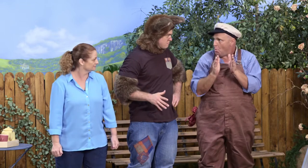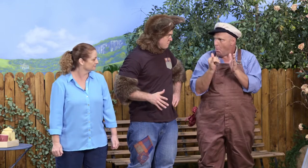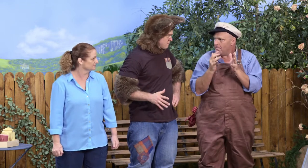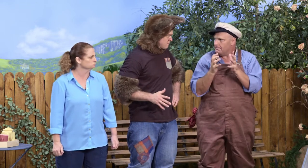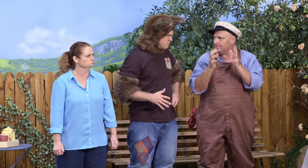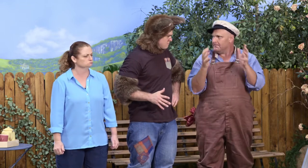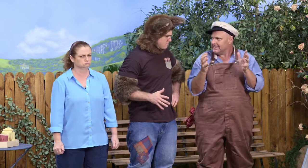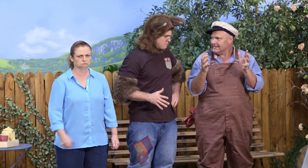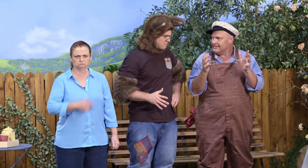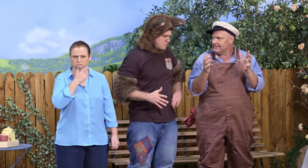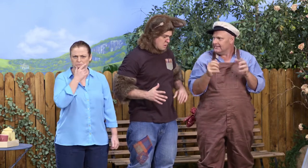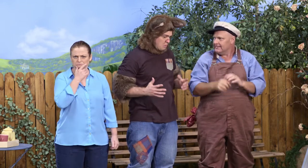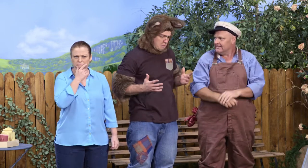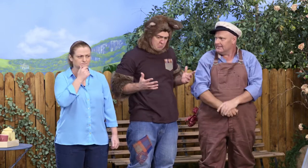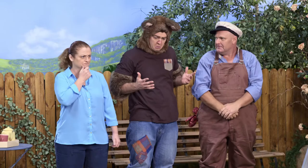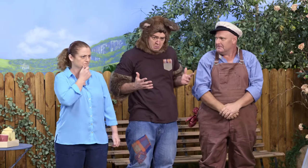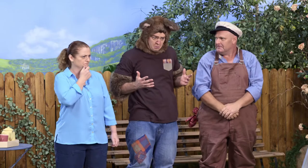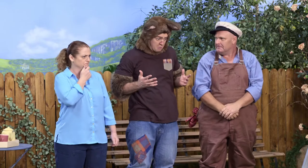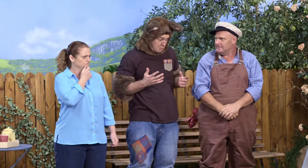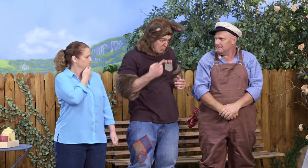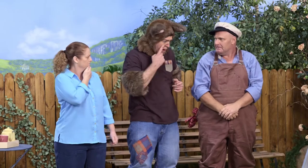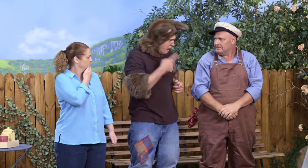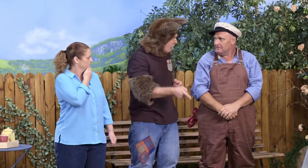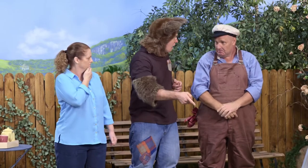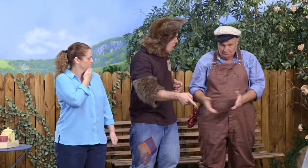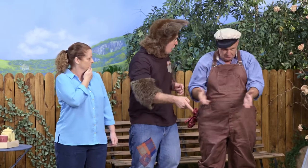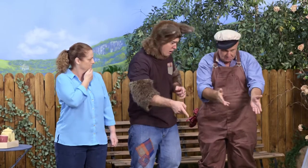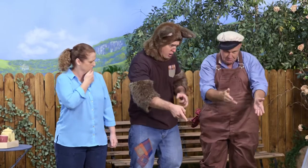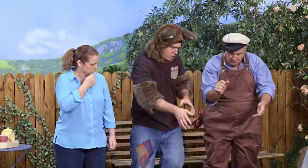Will the angle get smaller or bigger? Um... I don't know. Can we have a look?